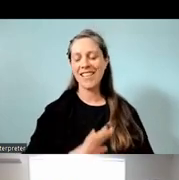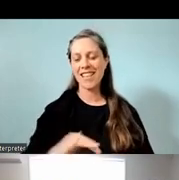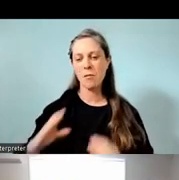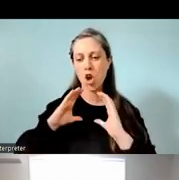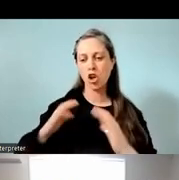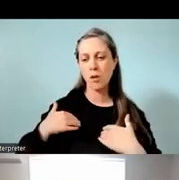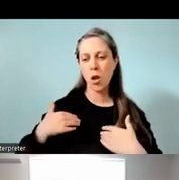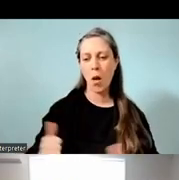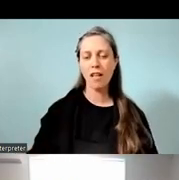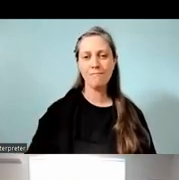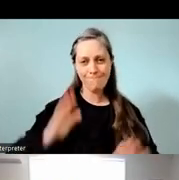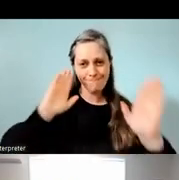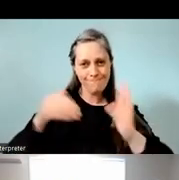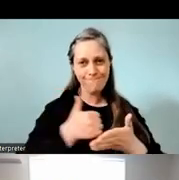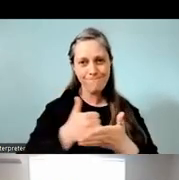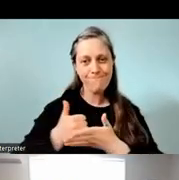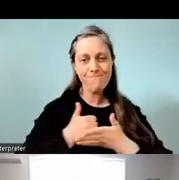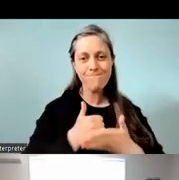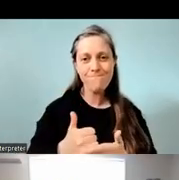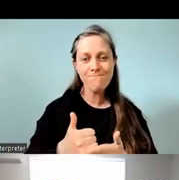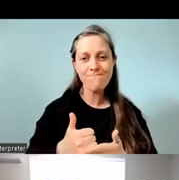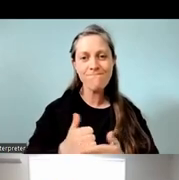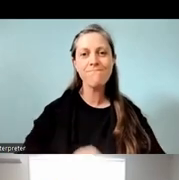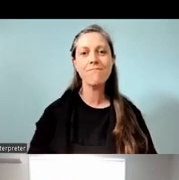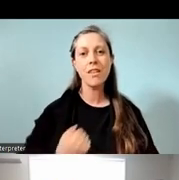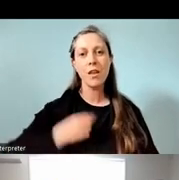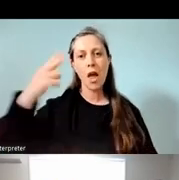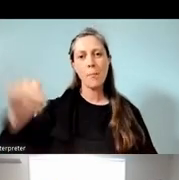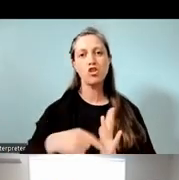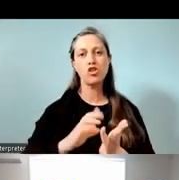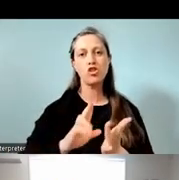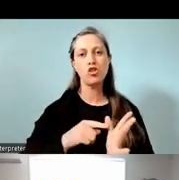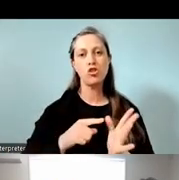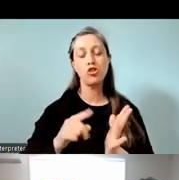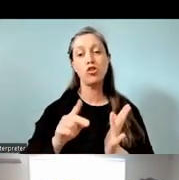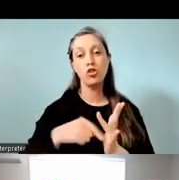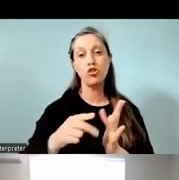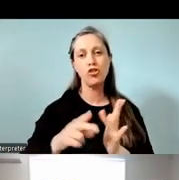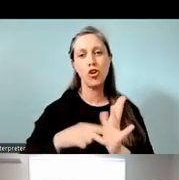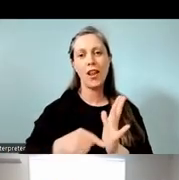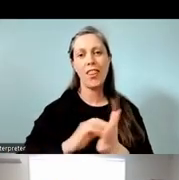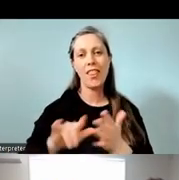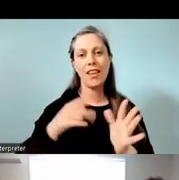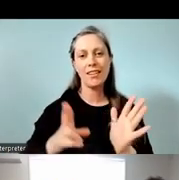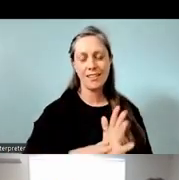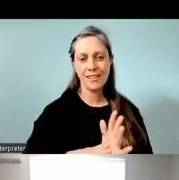Ko Jonathon tōku ingoa. He tumuaki ahau ki Waitītiko Pasadena Intermediate School.